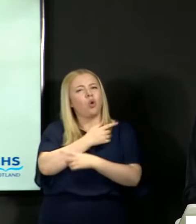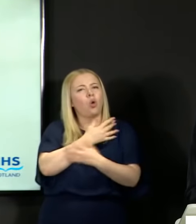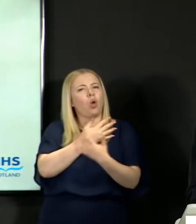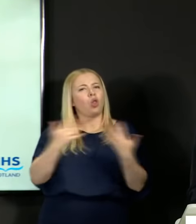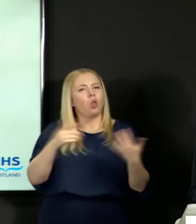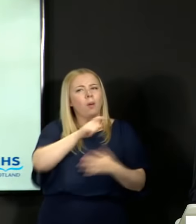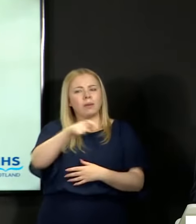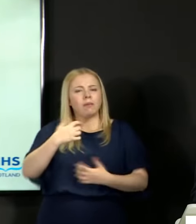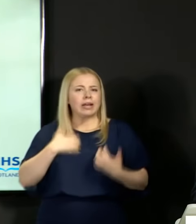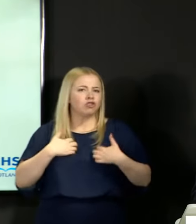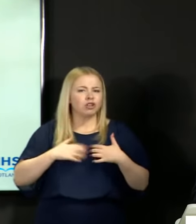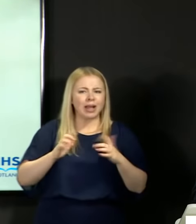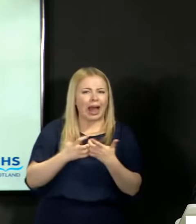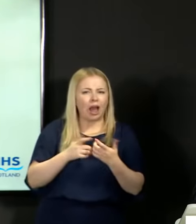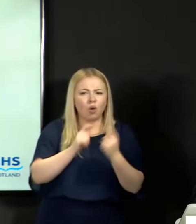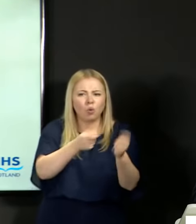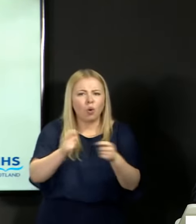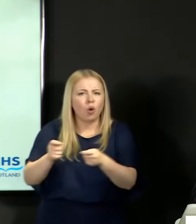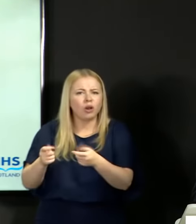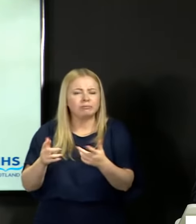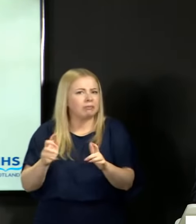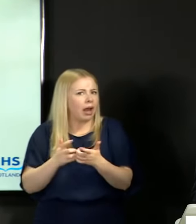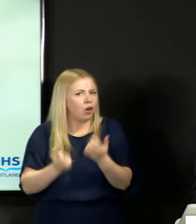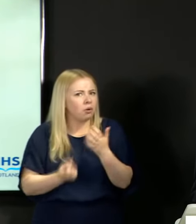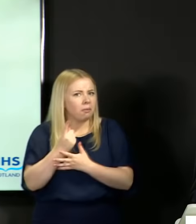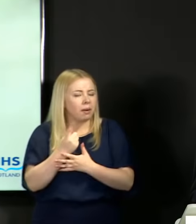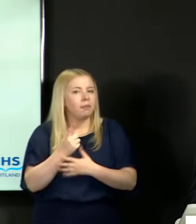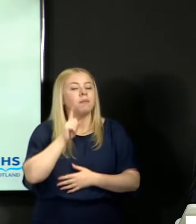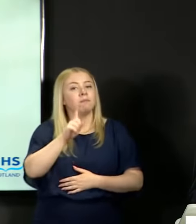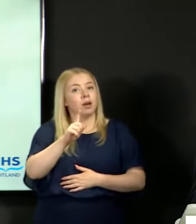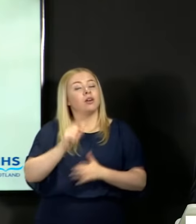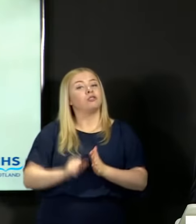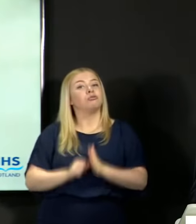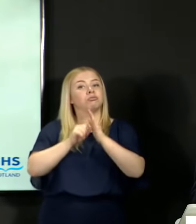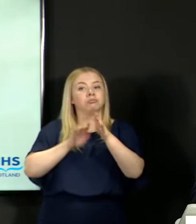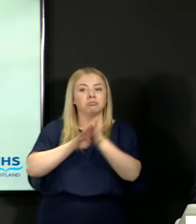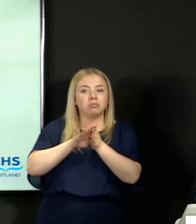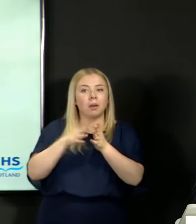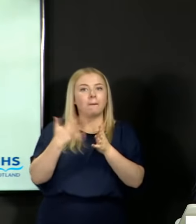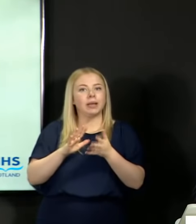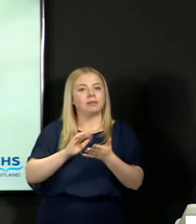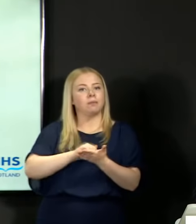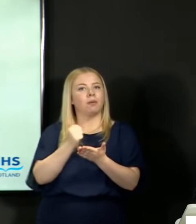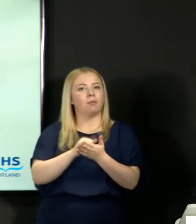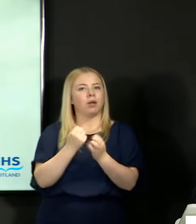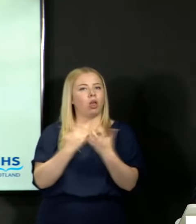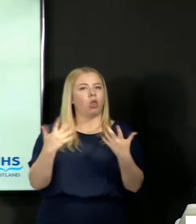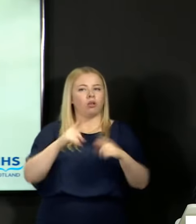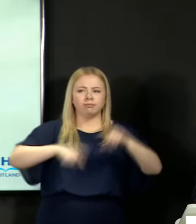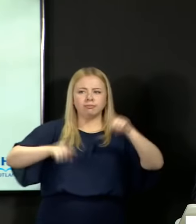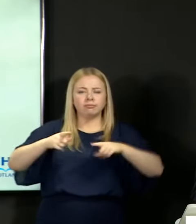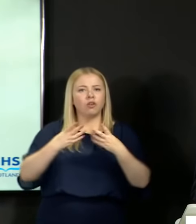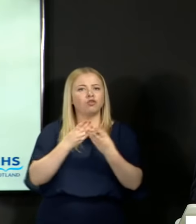and the Chief Examiner has published a range of materials explaining the methodology employed and the results of it.